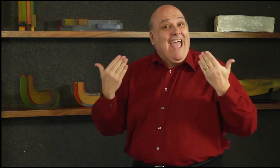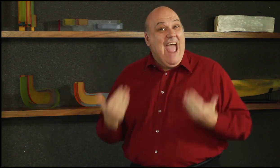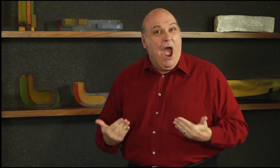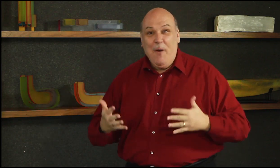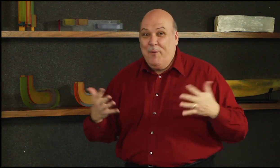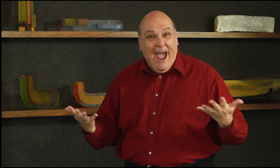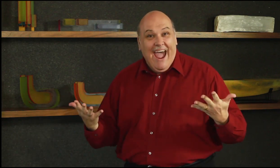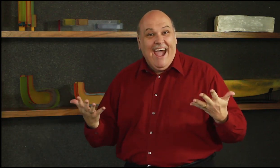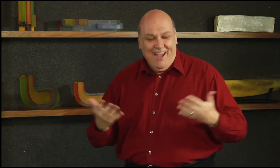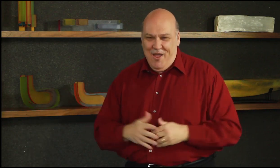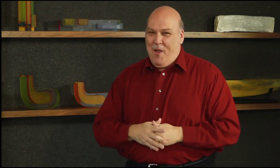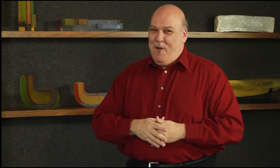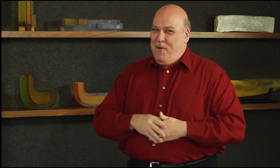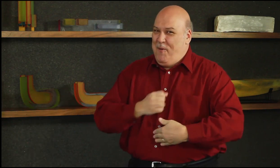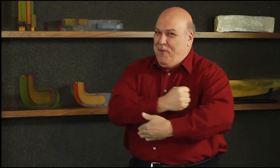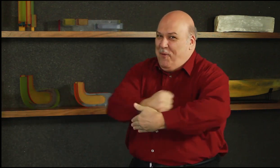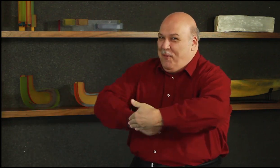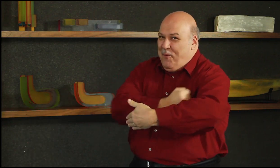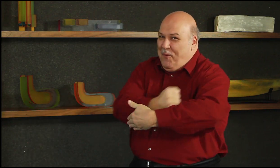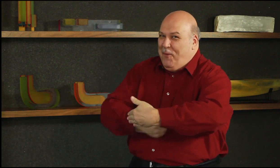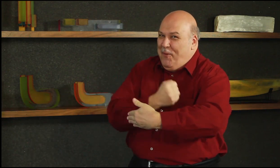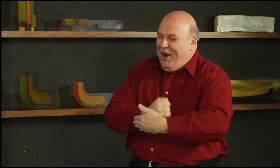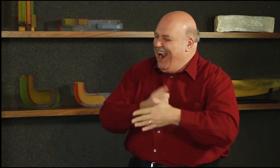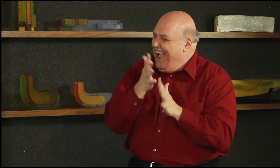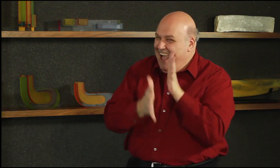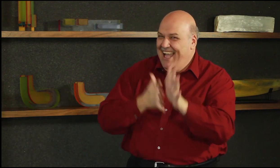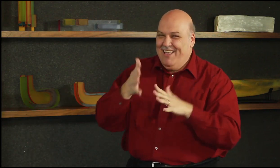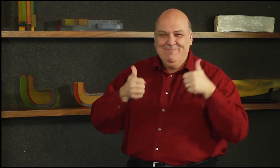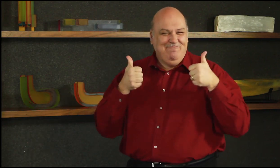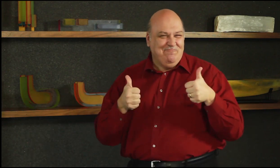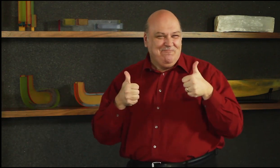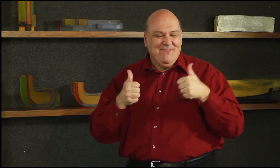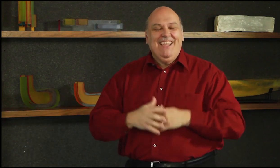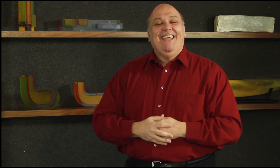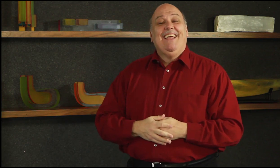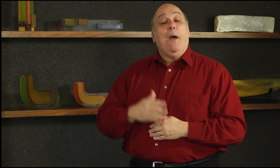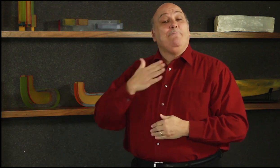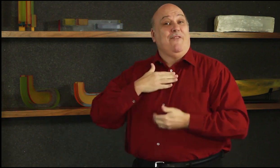Our friend Alice just returned from vacation and